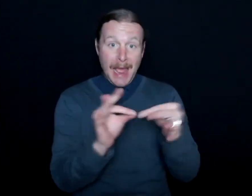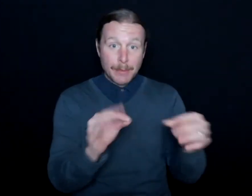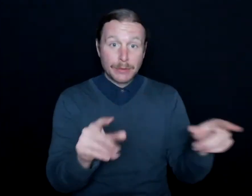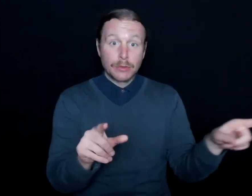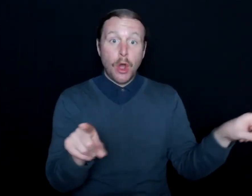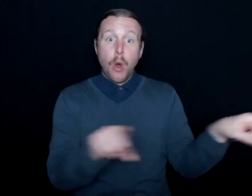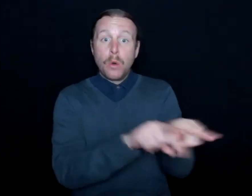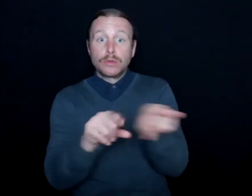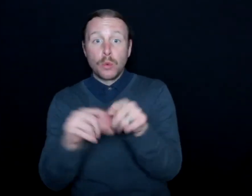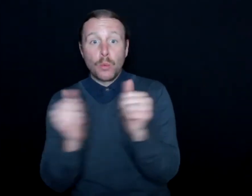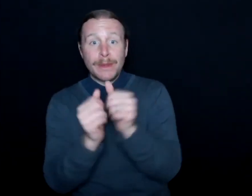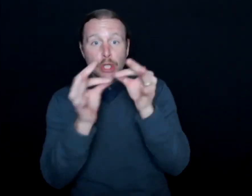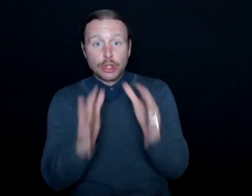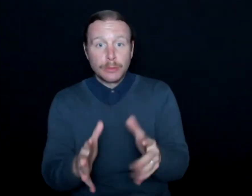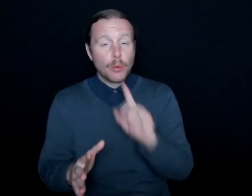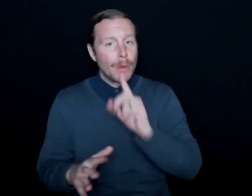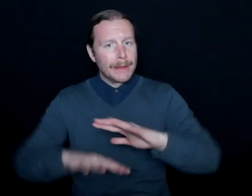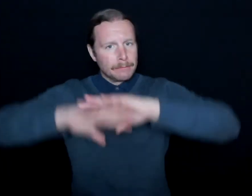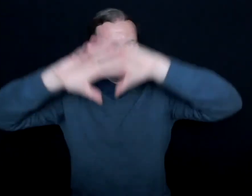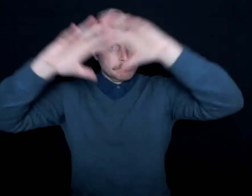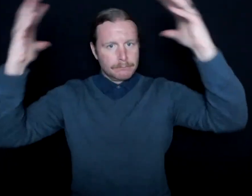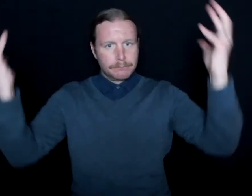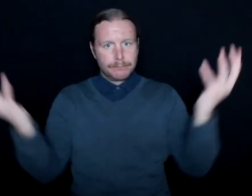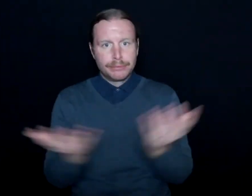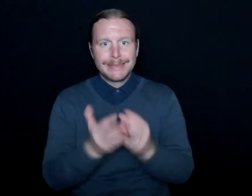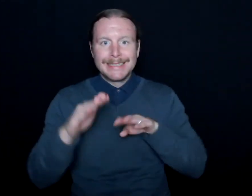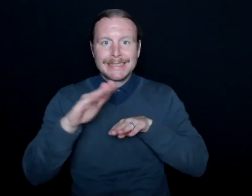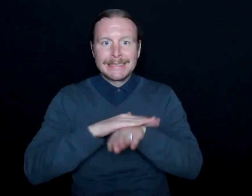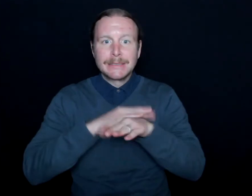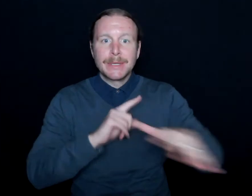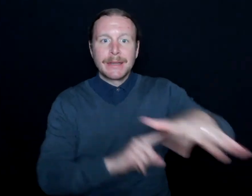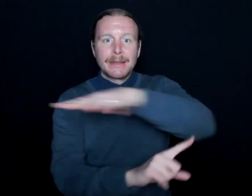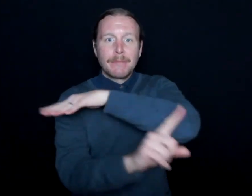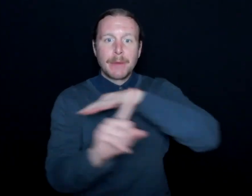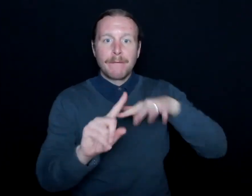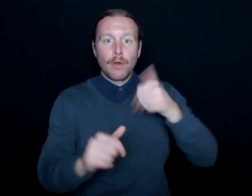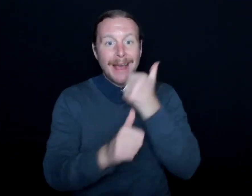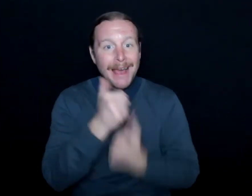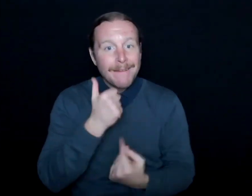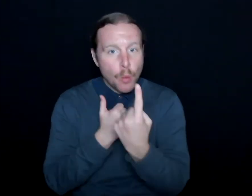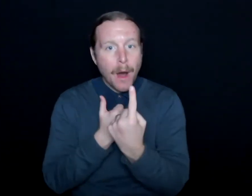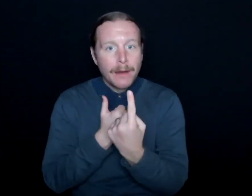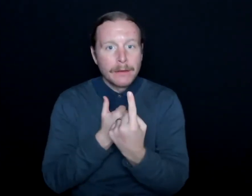interpreting, we're really providing an accessible environment for everyone, and we're not